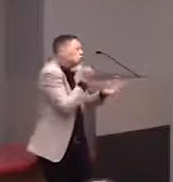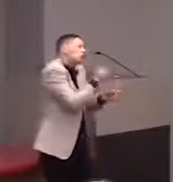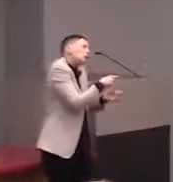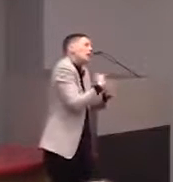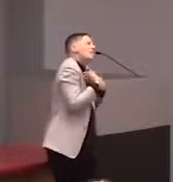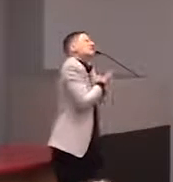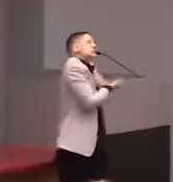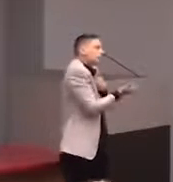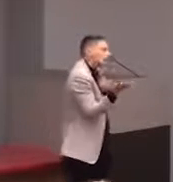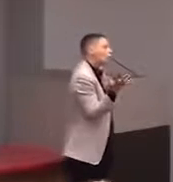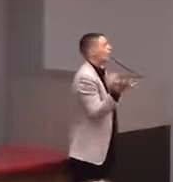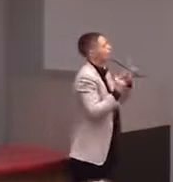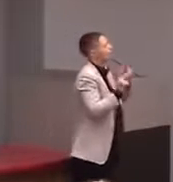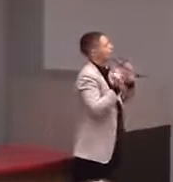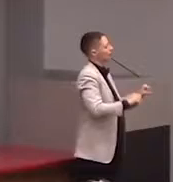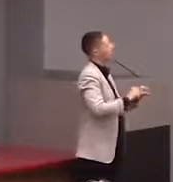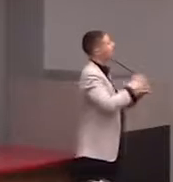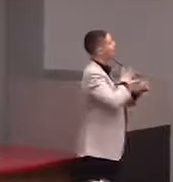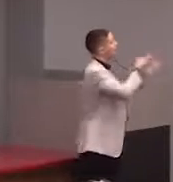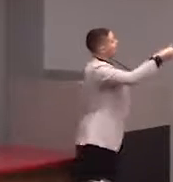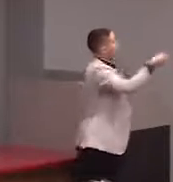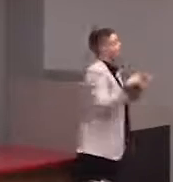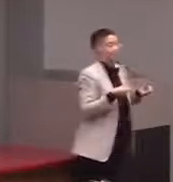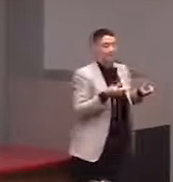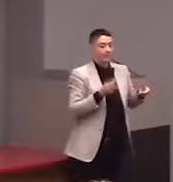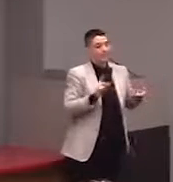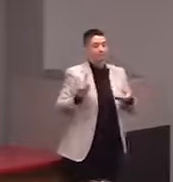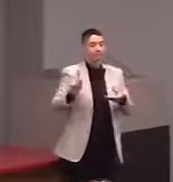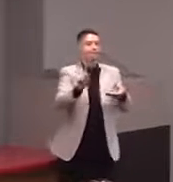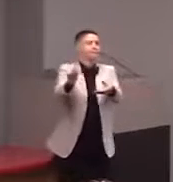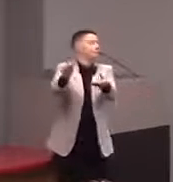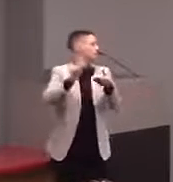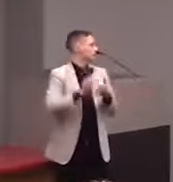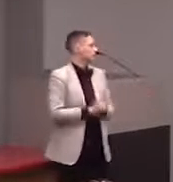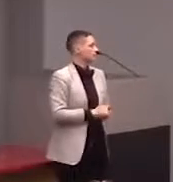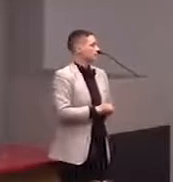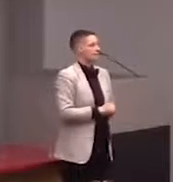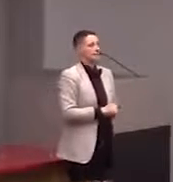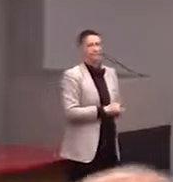Any more questions?